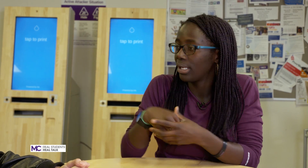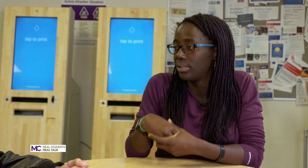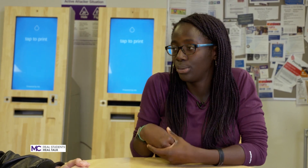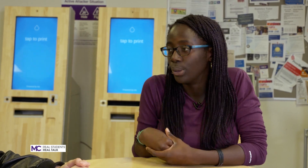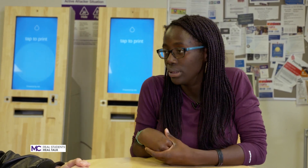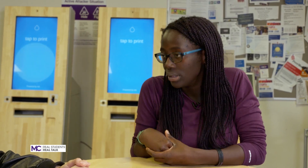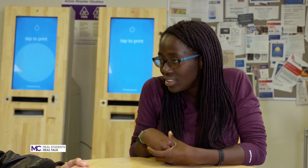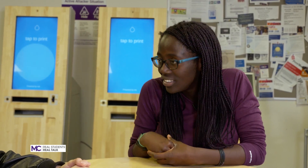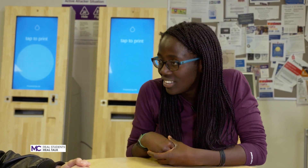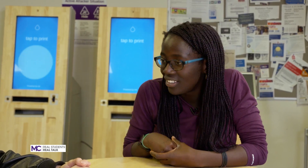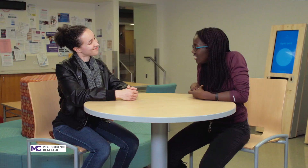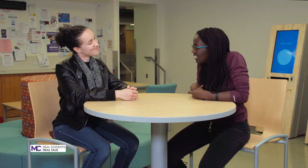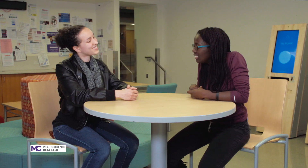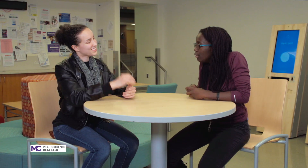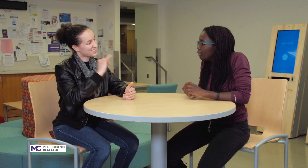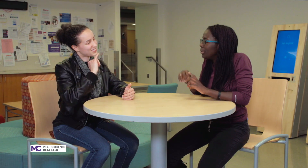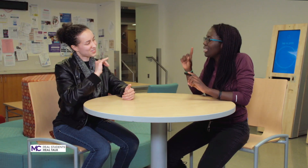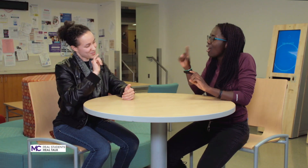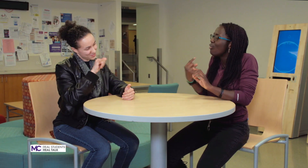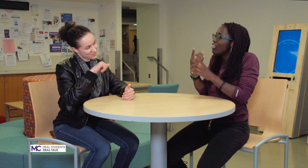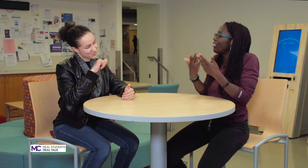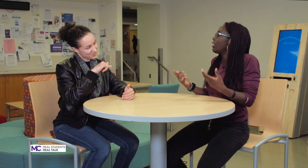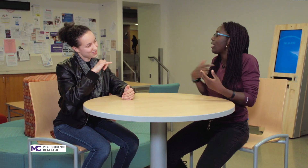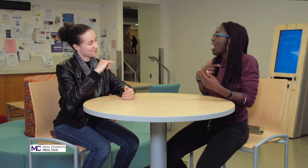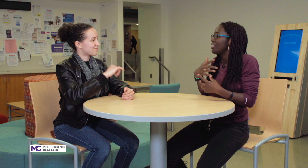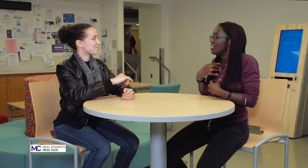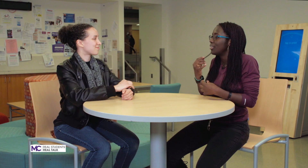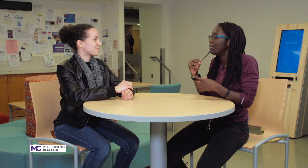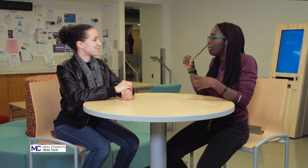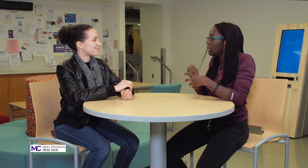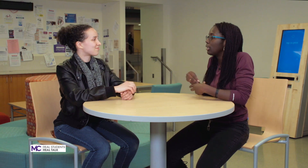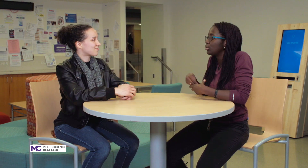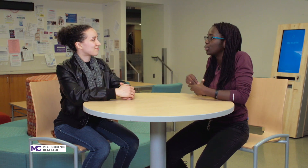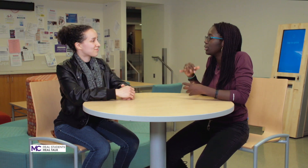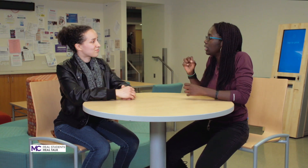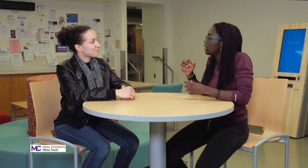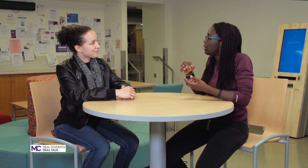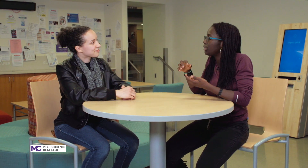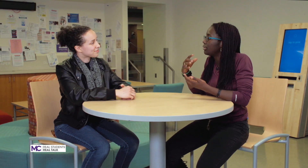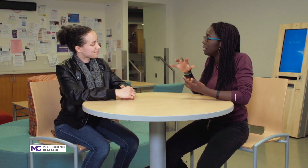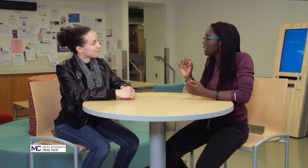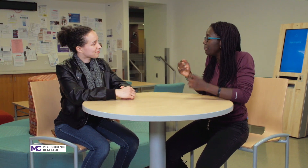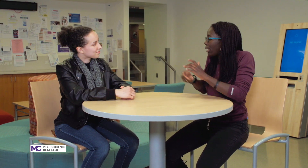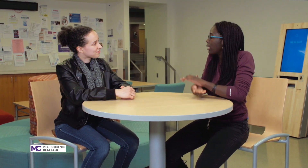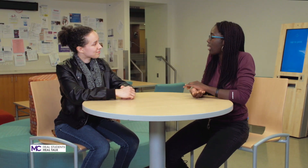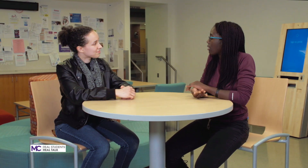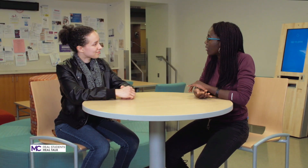indoors you know the only thing I like about being in do it is is baking oh